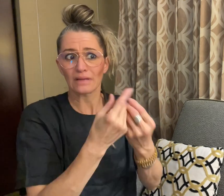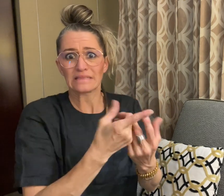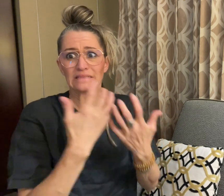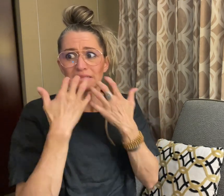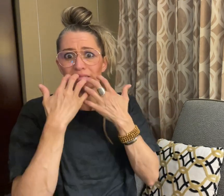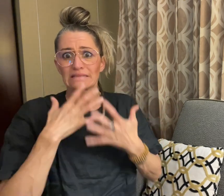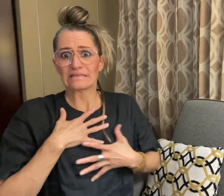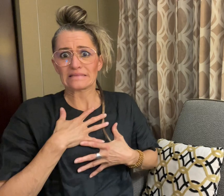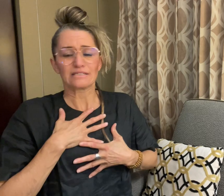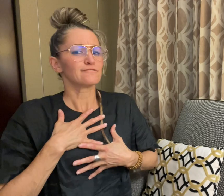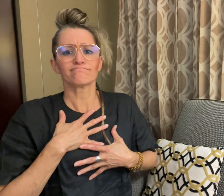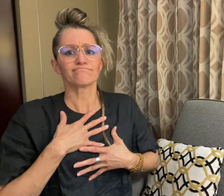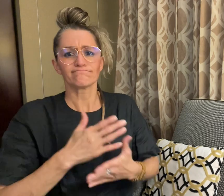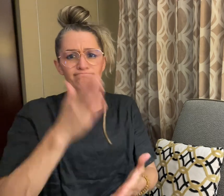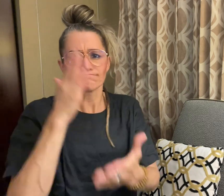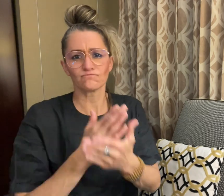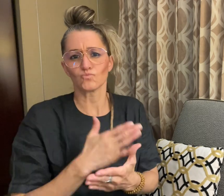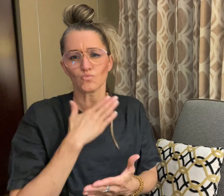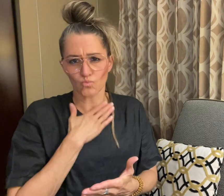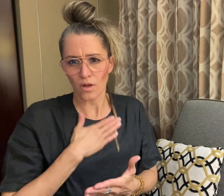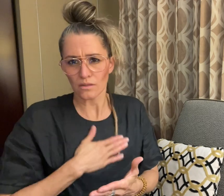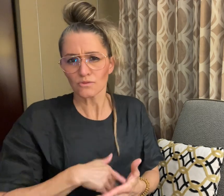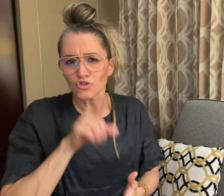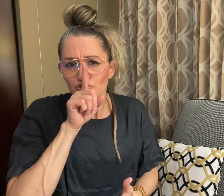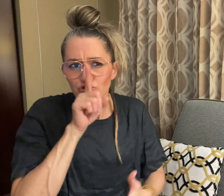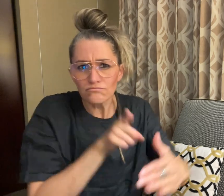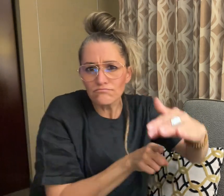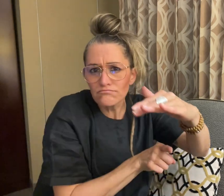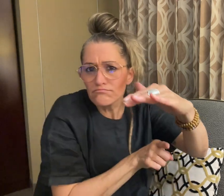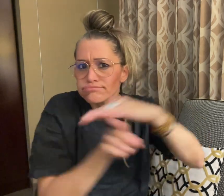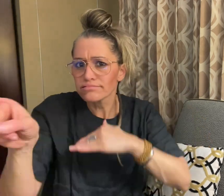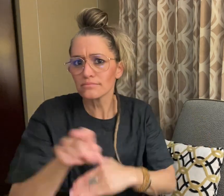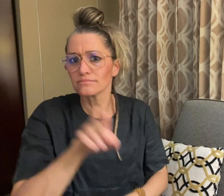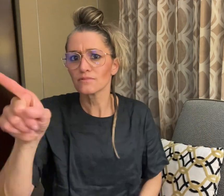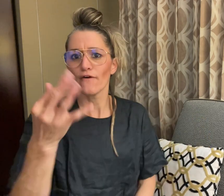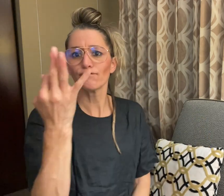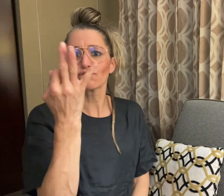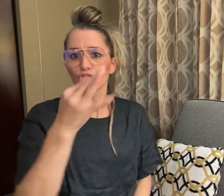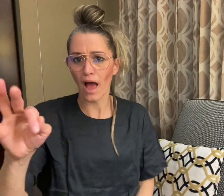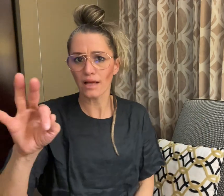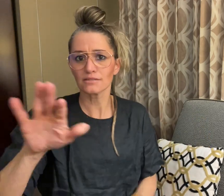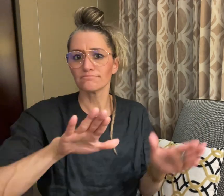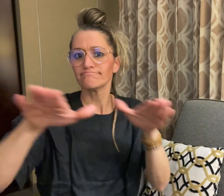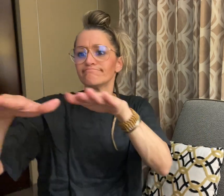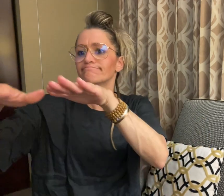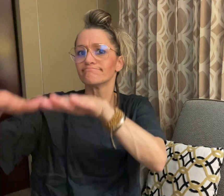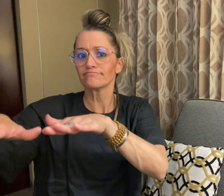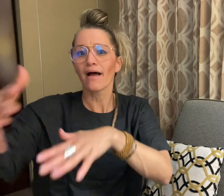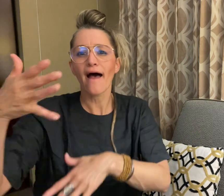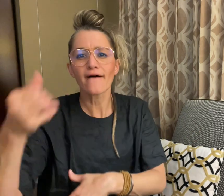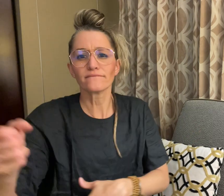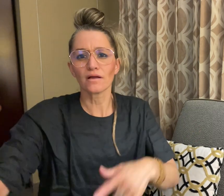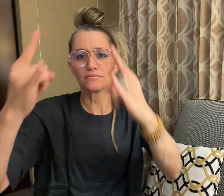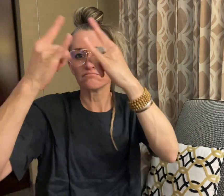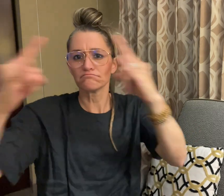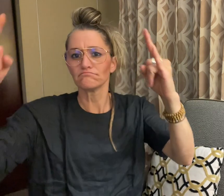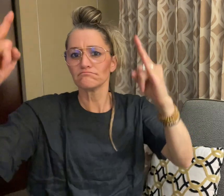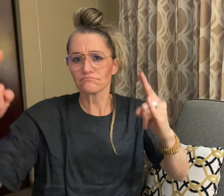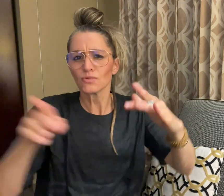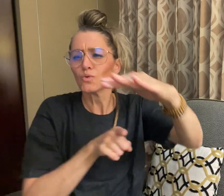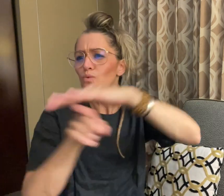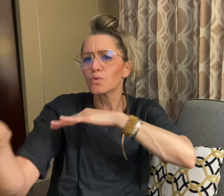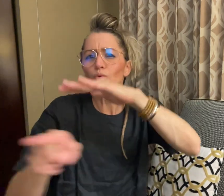spent one year in France in a refugee camp living in a tent,